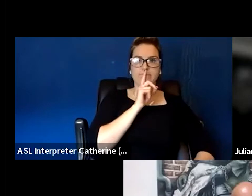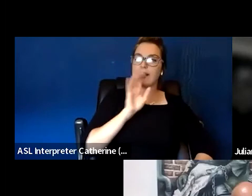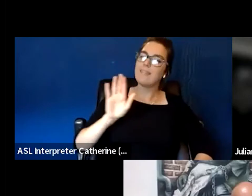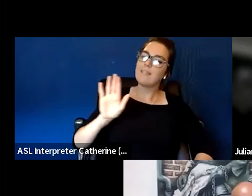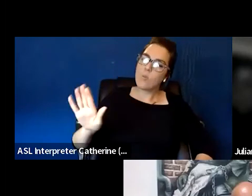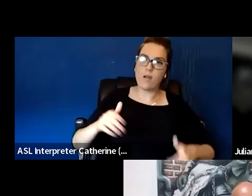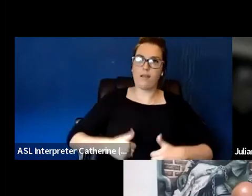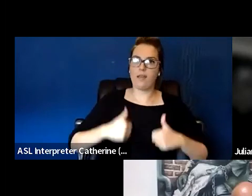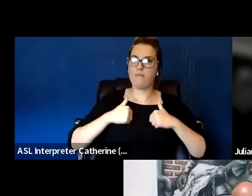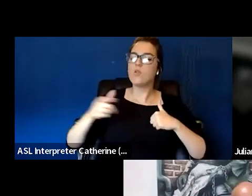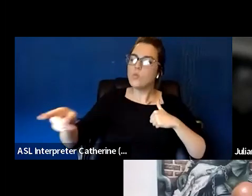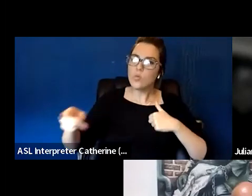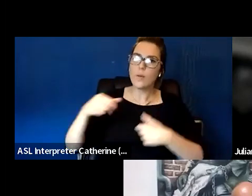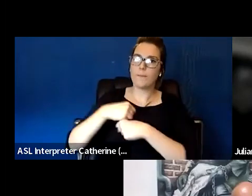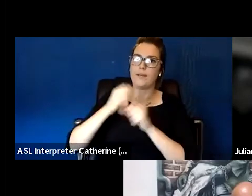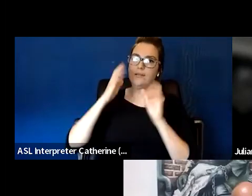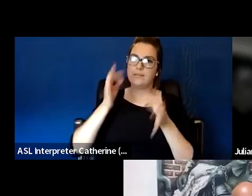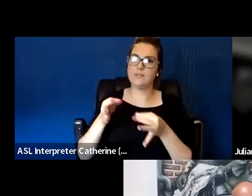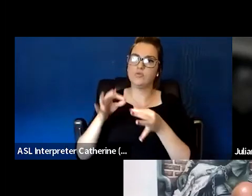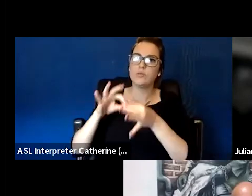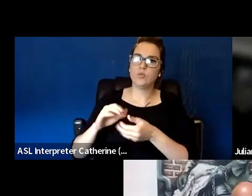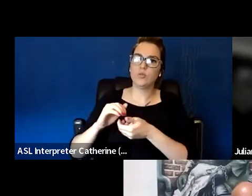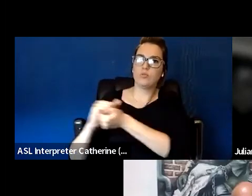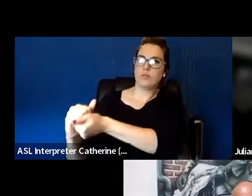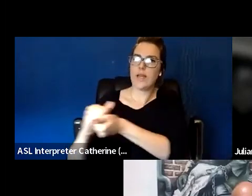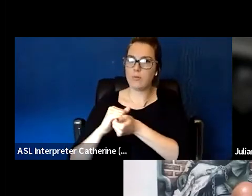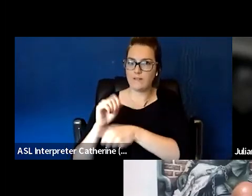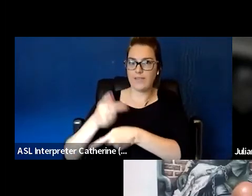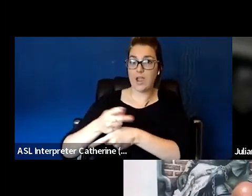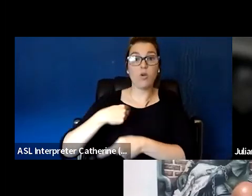in terms of the collaborate care and we're there to support them in their journey